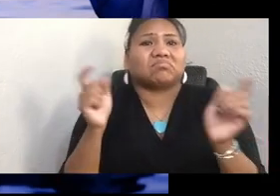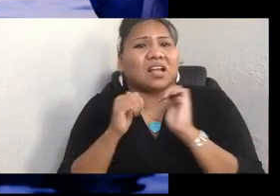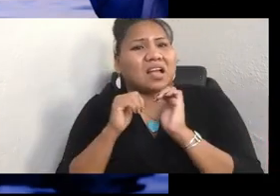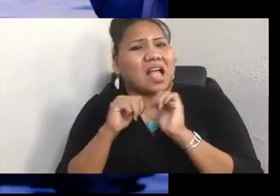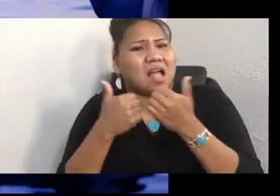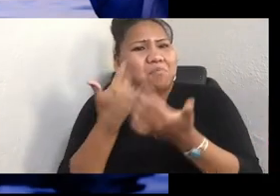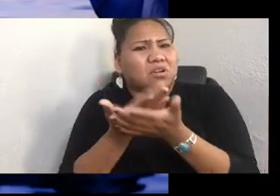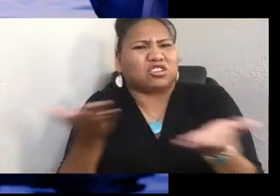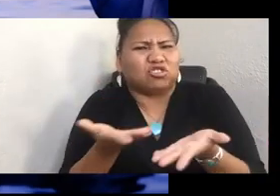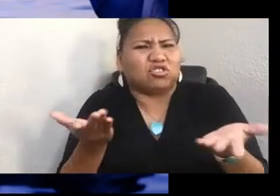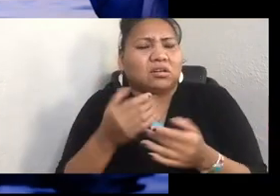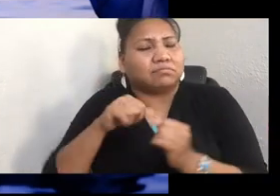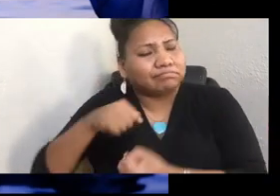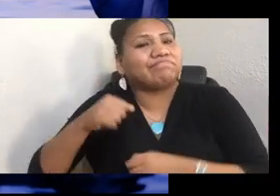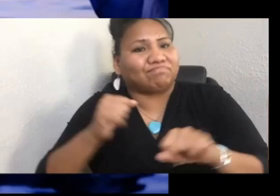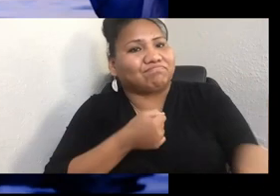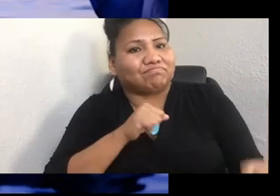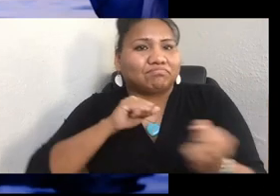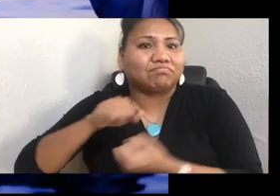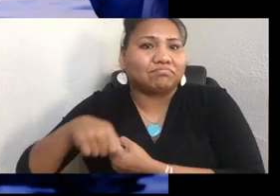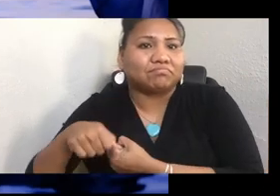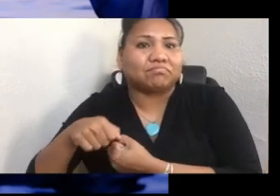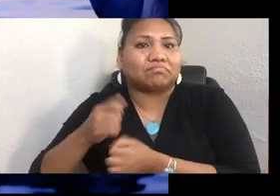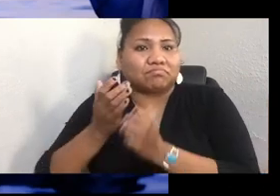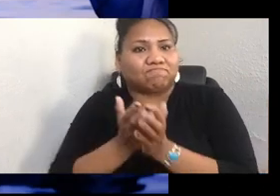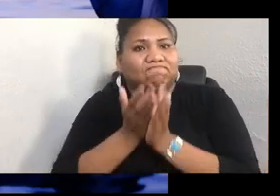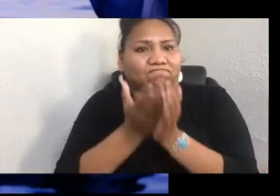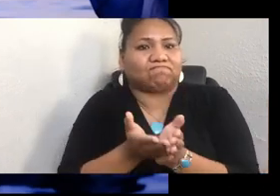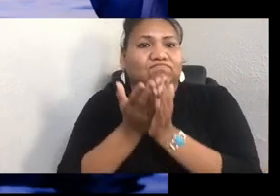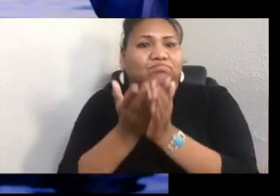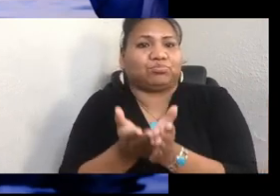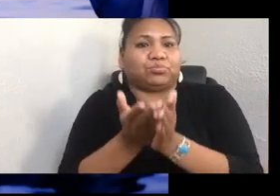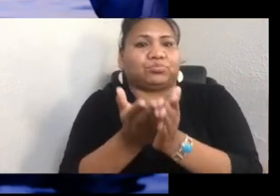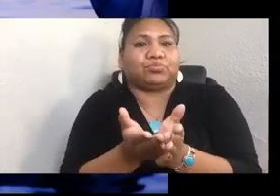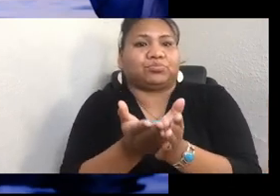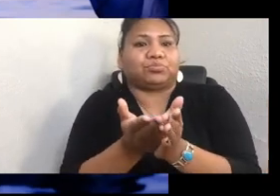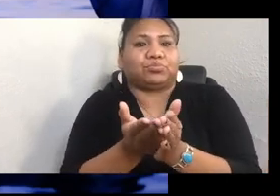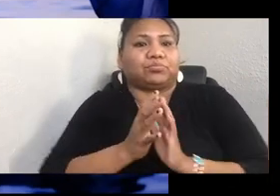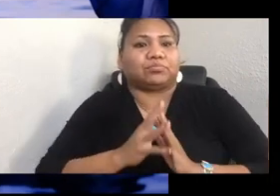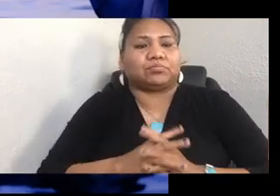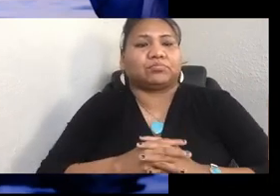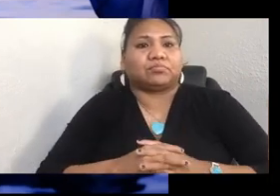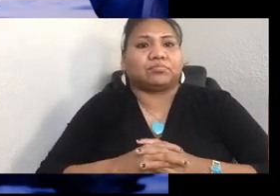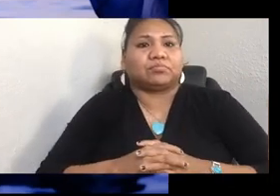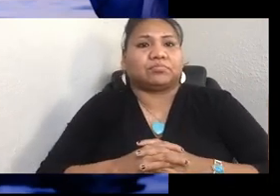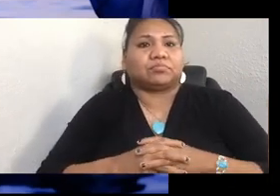And so in order to get Indians to move off of their land,